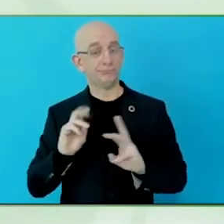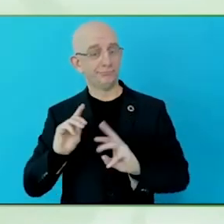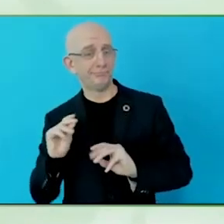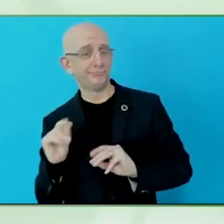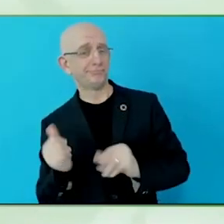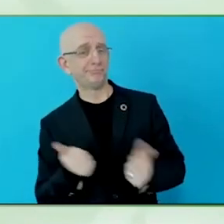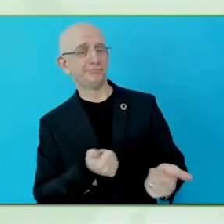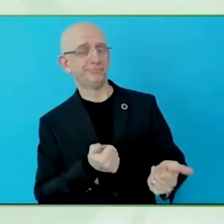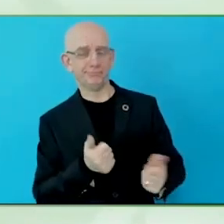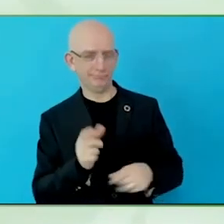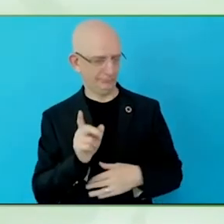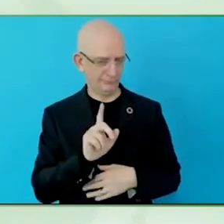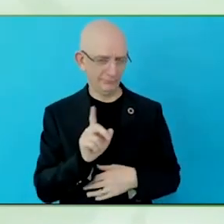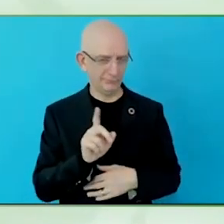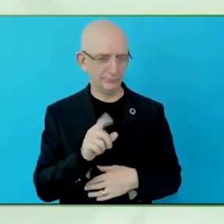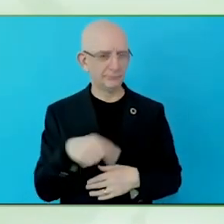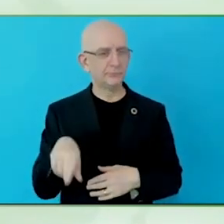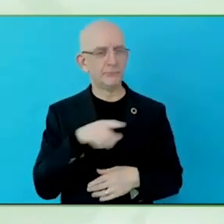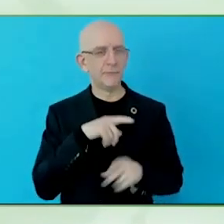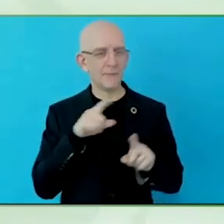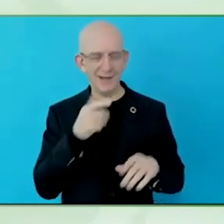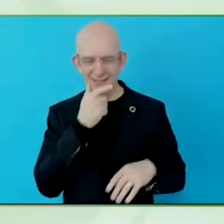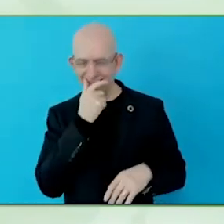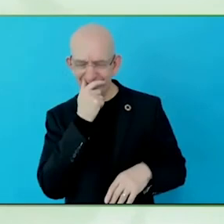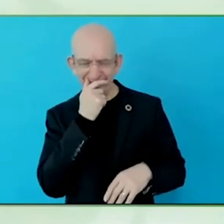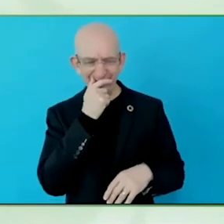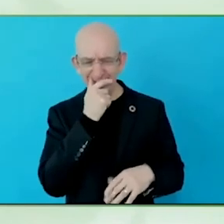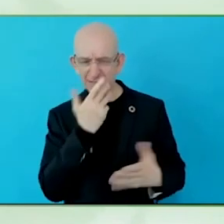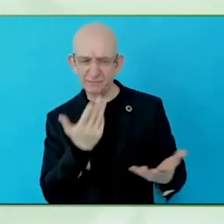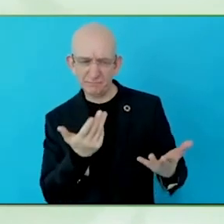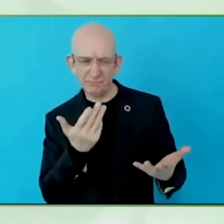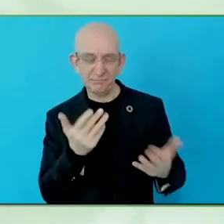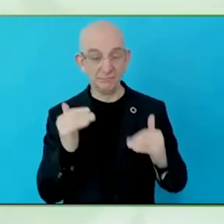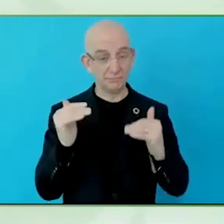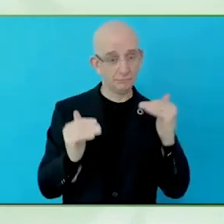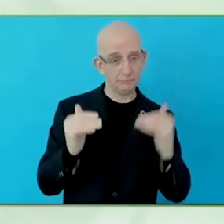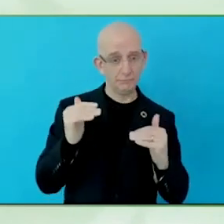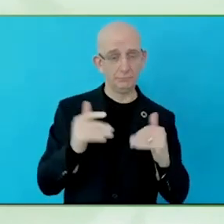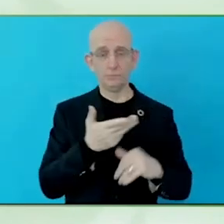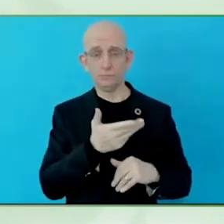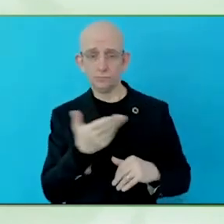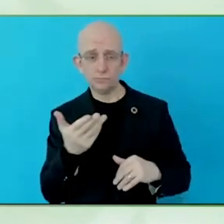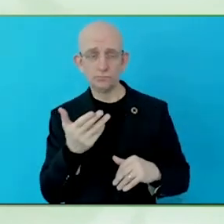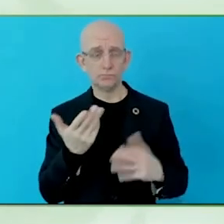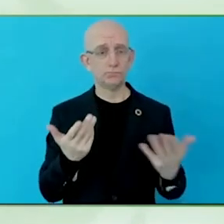I did a lot of work for example in rural areas in India, where it was